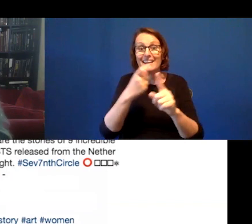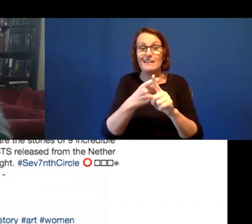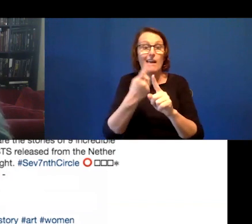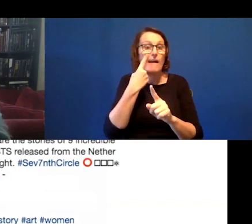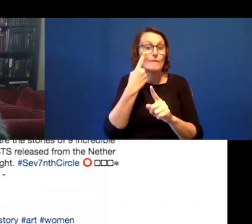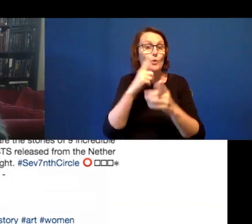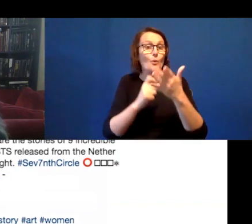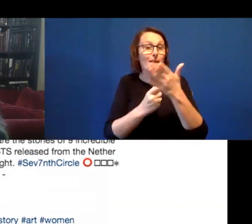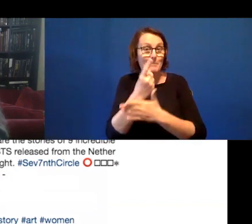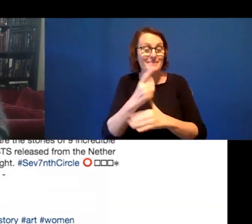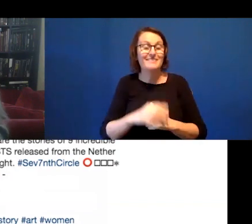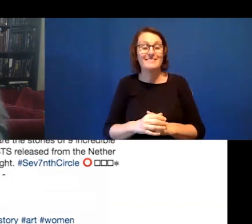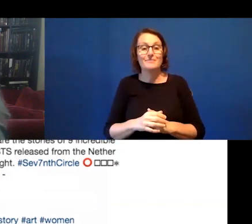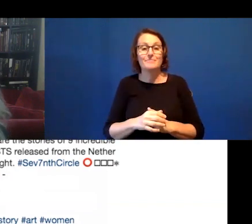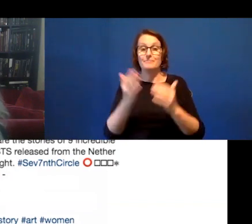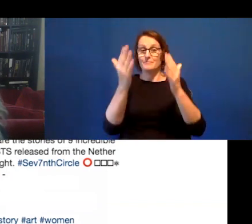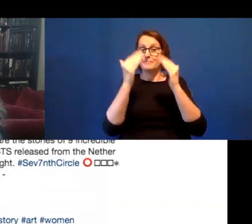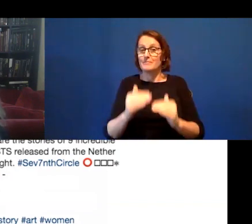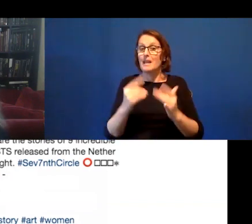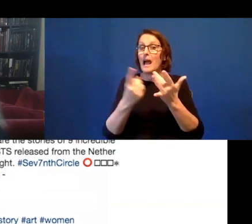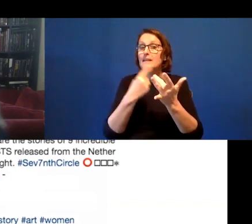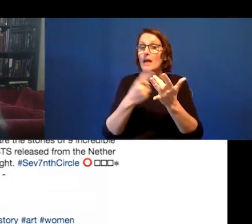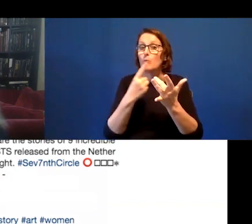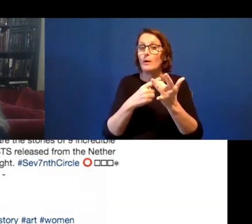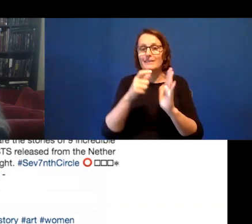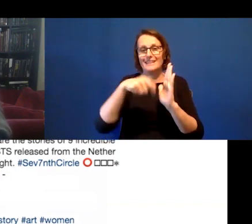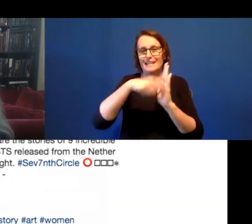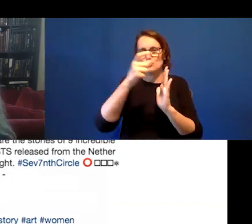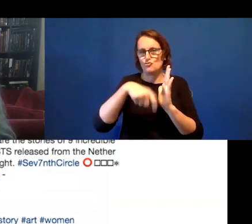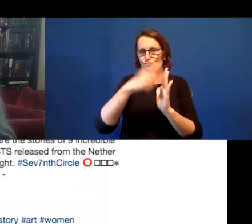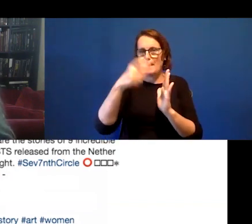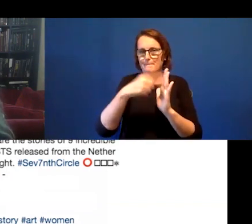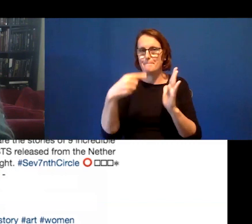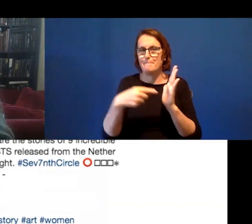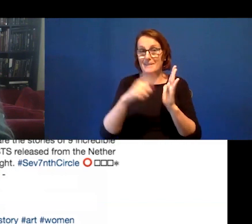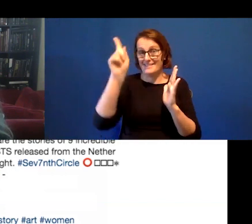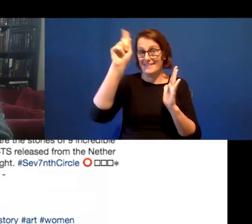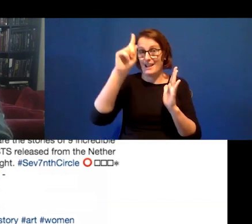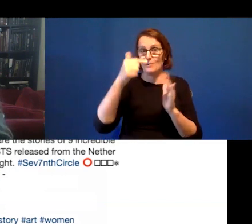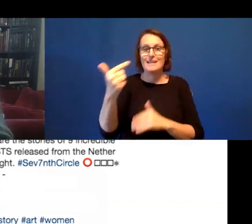One that's happening now is another one that's on Instagram. The Seventh Circle Two.